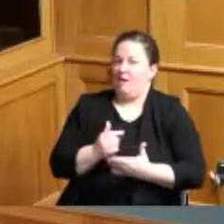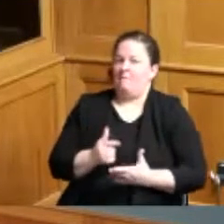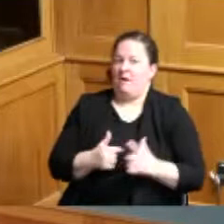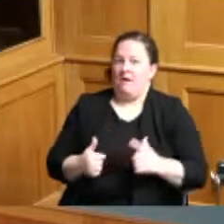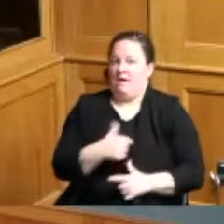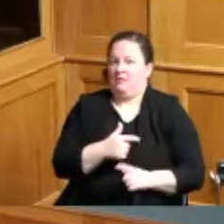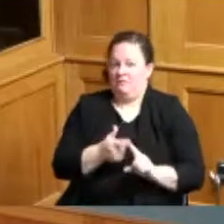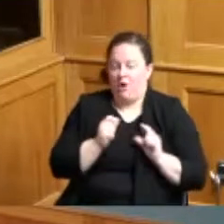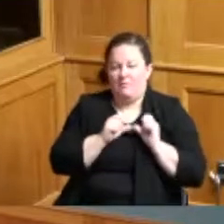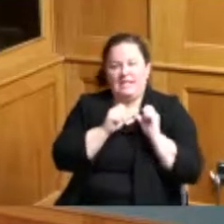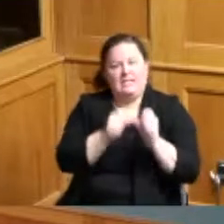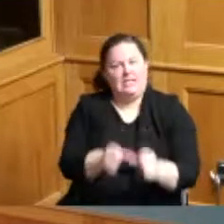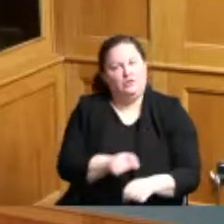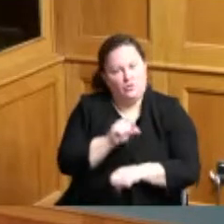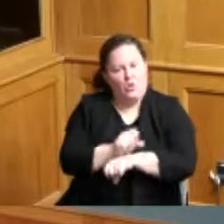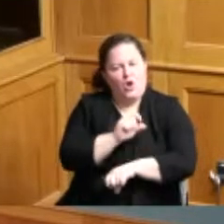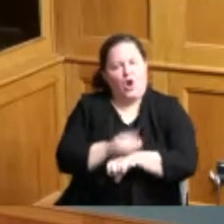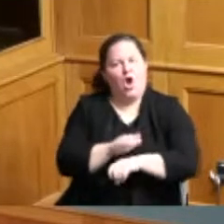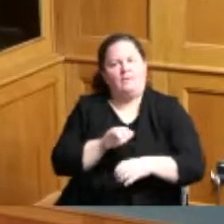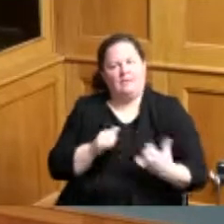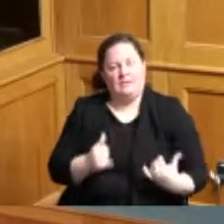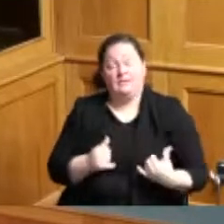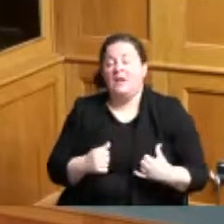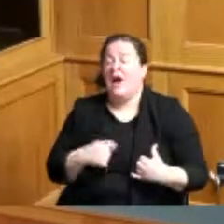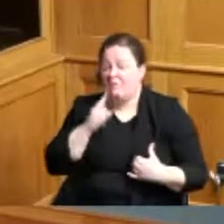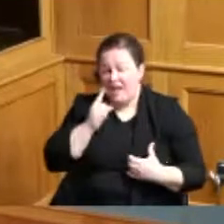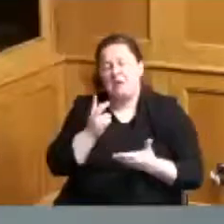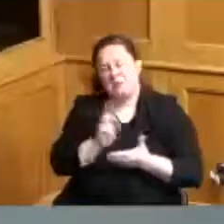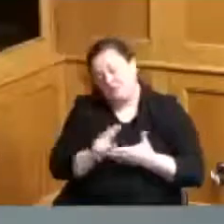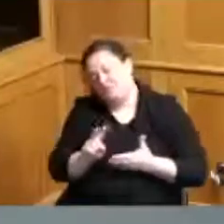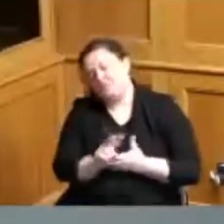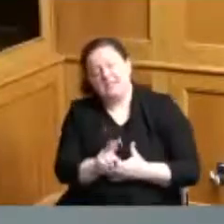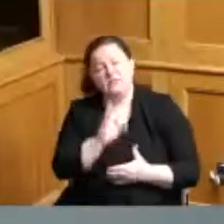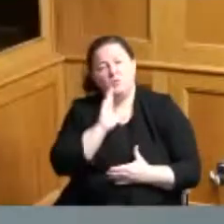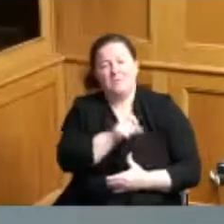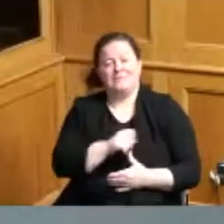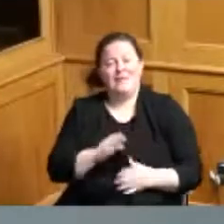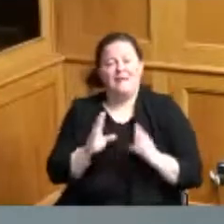to the board in a couple of weeks probably in a staff meeting with some thoughts on